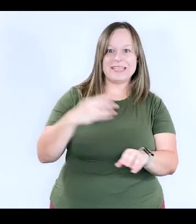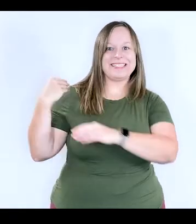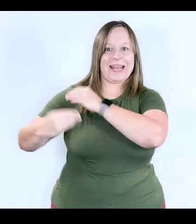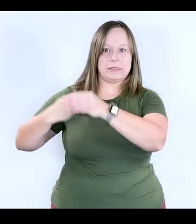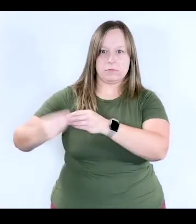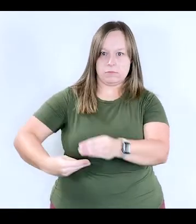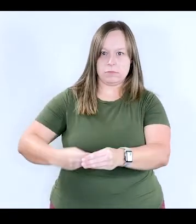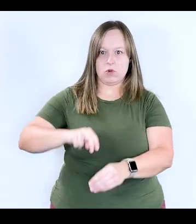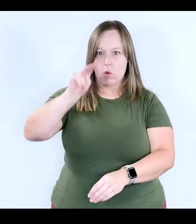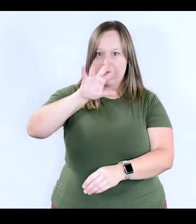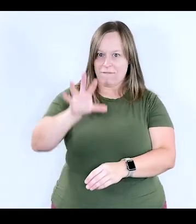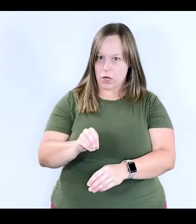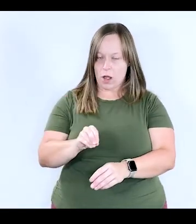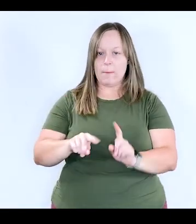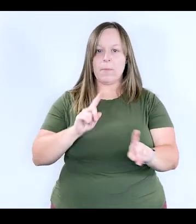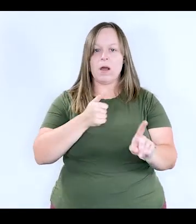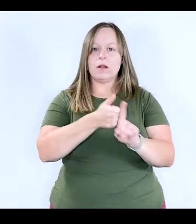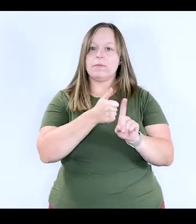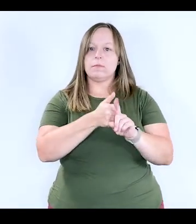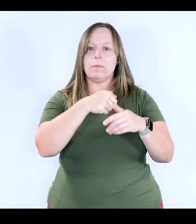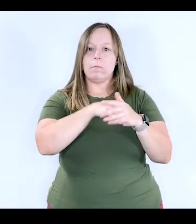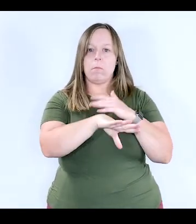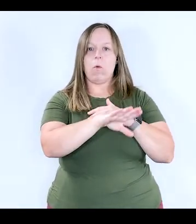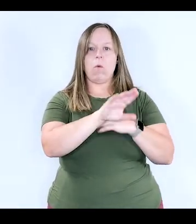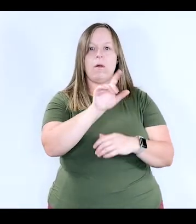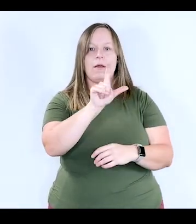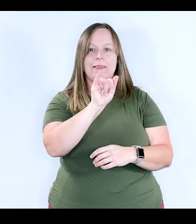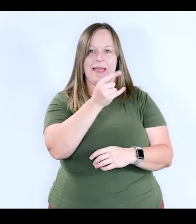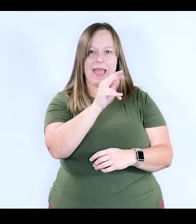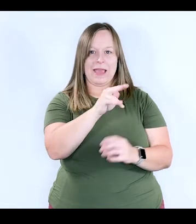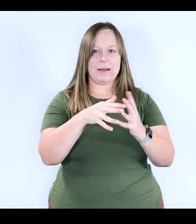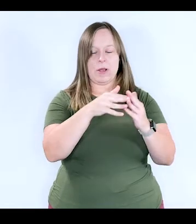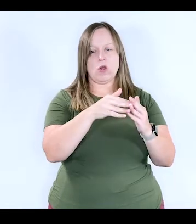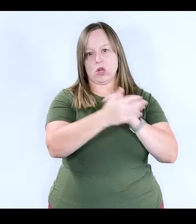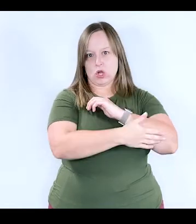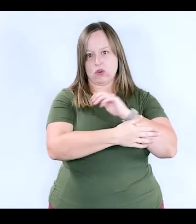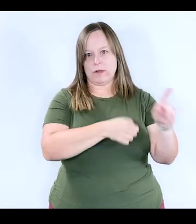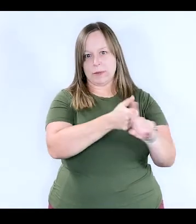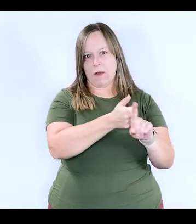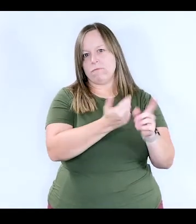His ancestors are from North Africa, but he was born in Latin American country.